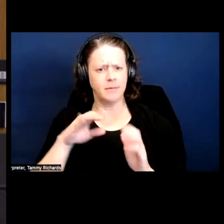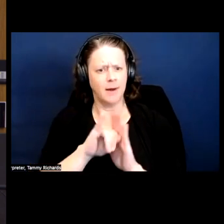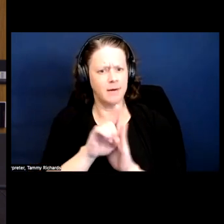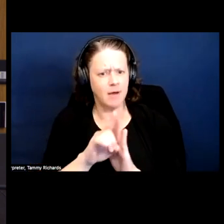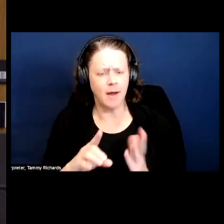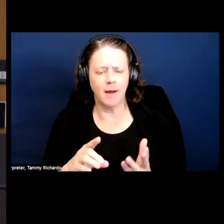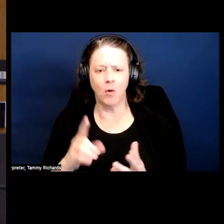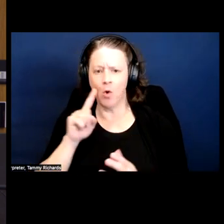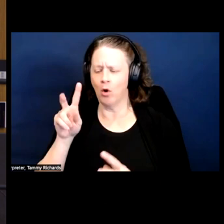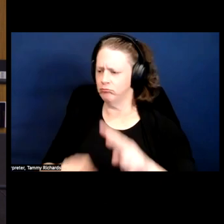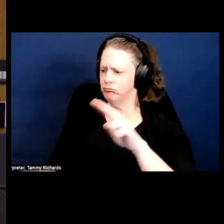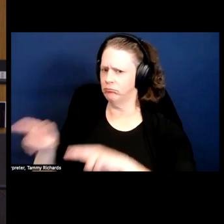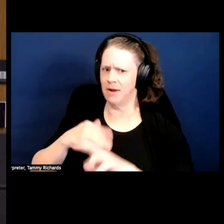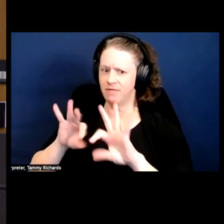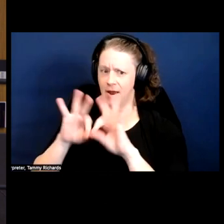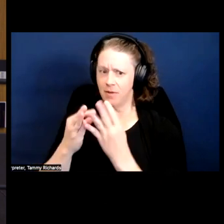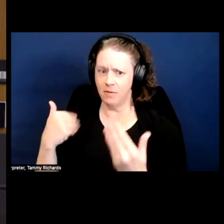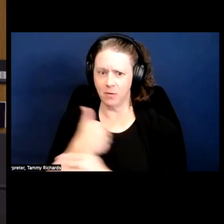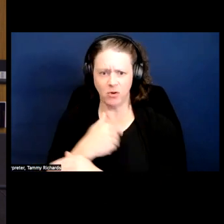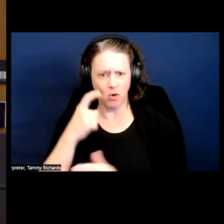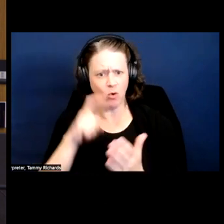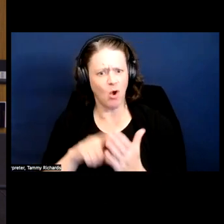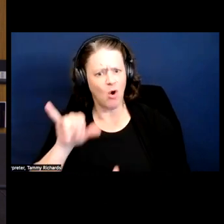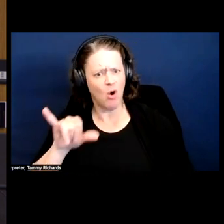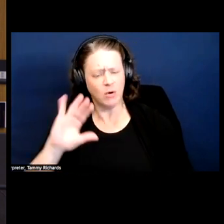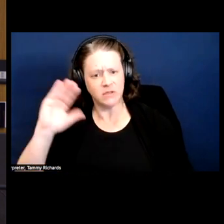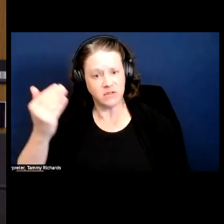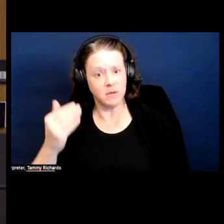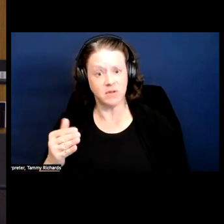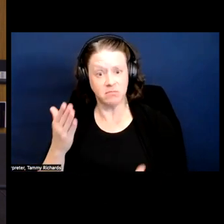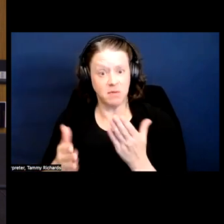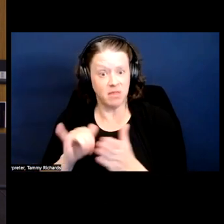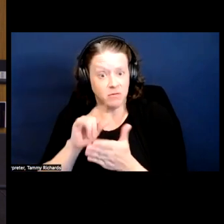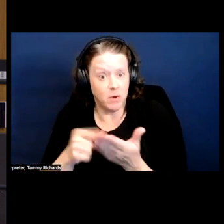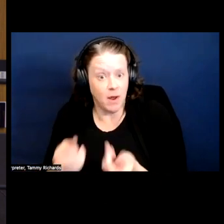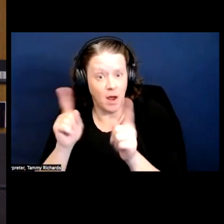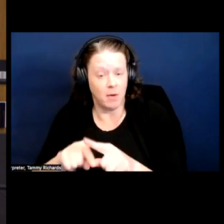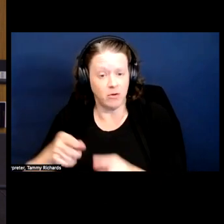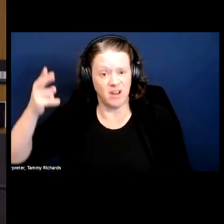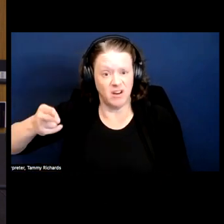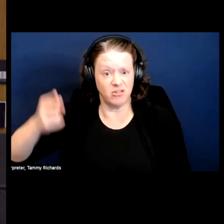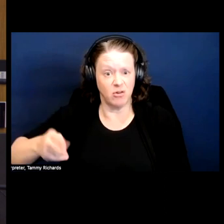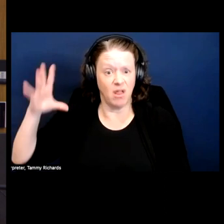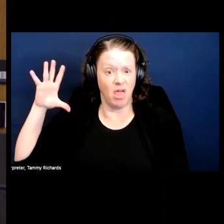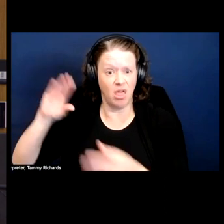I didn't think of them as disabled but this is actually how this happened and there's a history in my family.